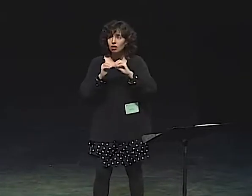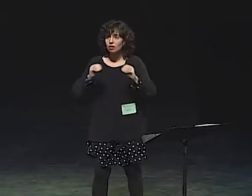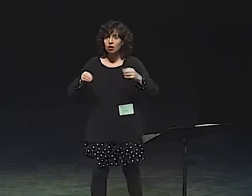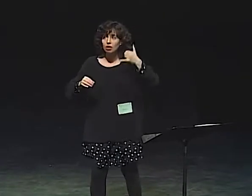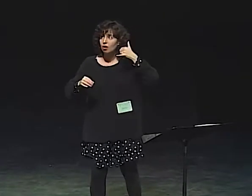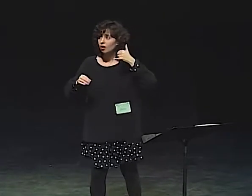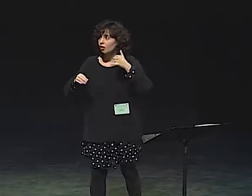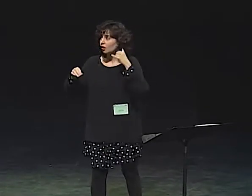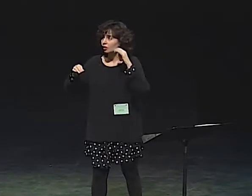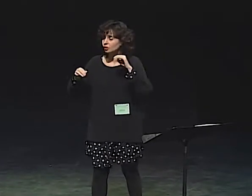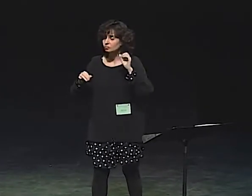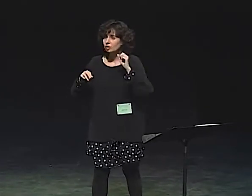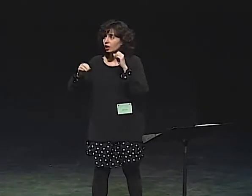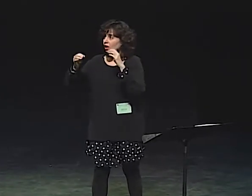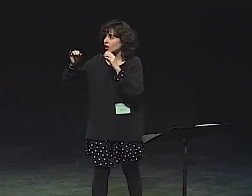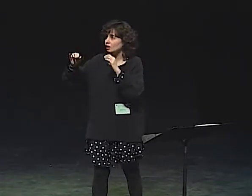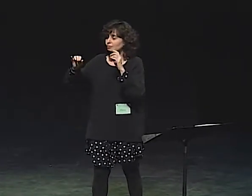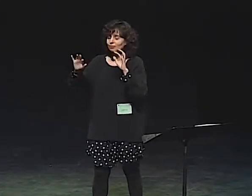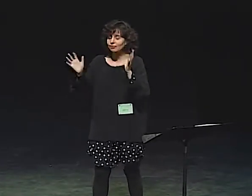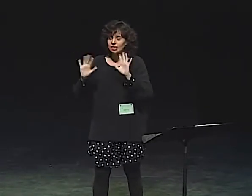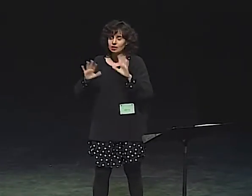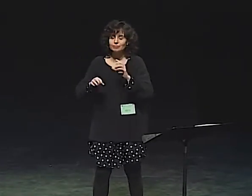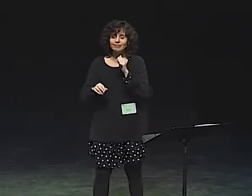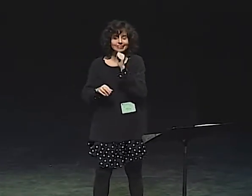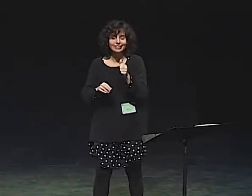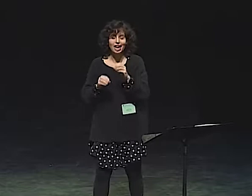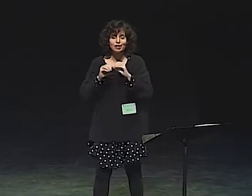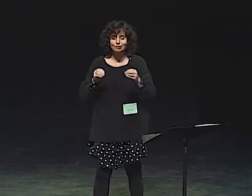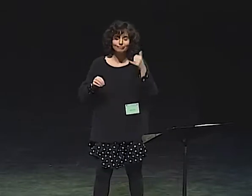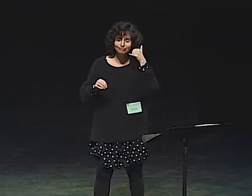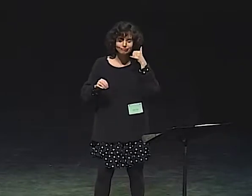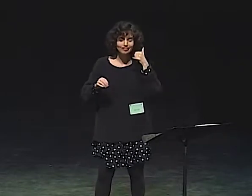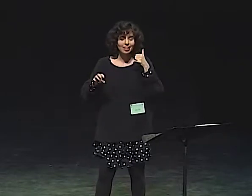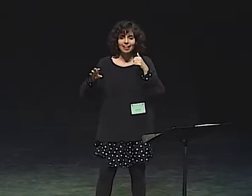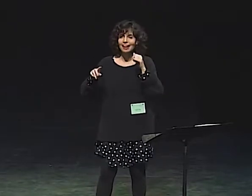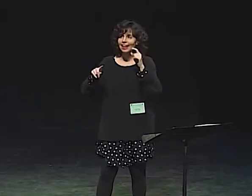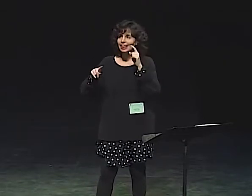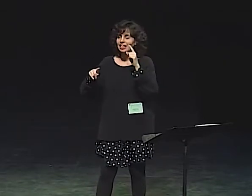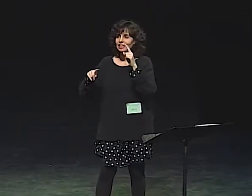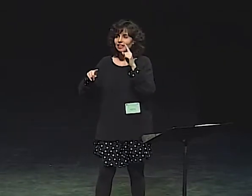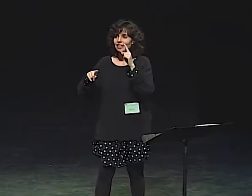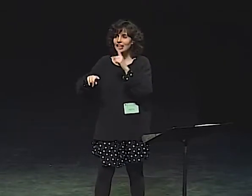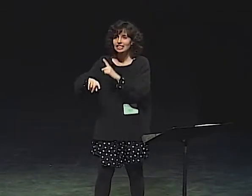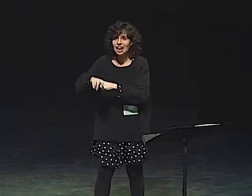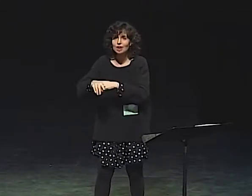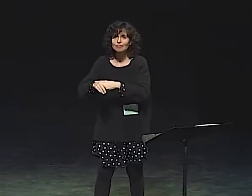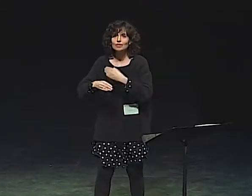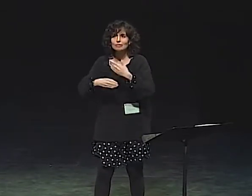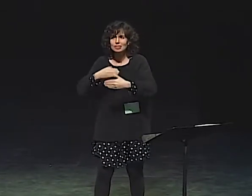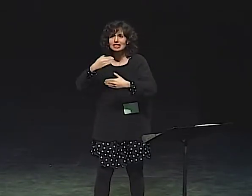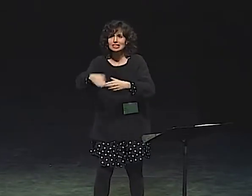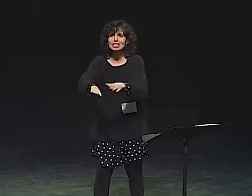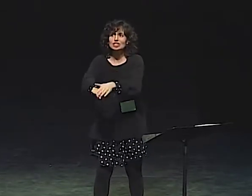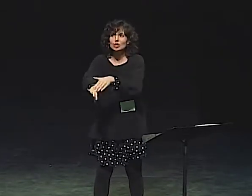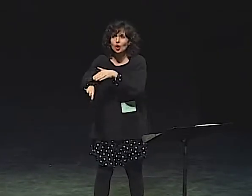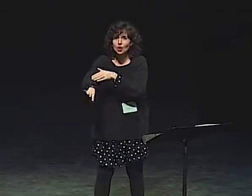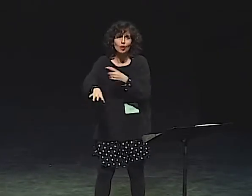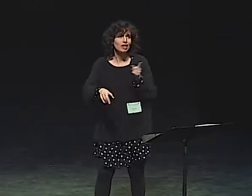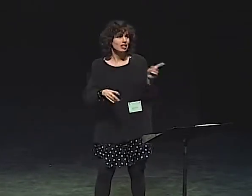TIME MOVES ON WITHOUT ANY CALL FROM HER MOTHER. I'M SORRY, NOT A PHONE CALL FROM HER MOTHER.